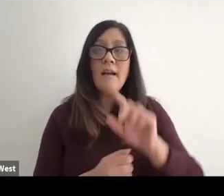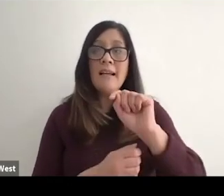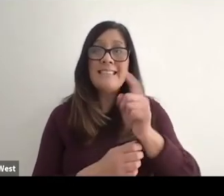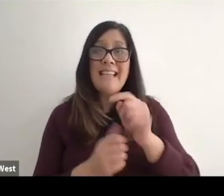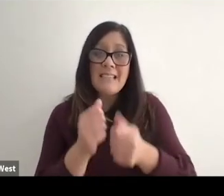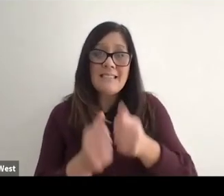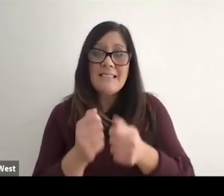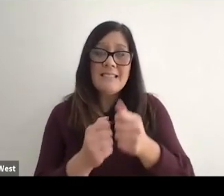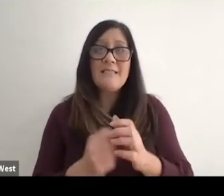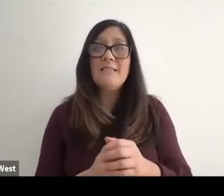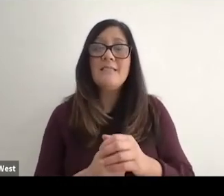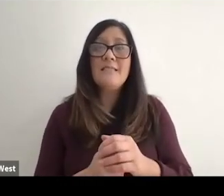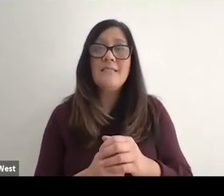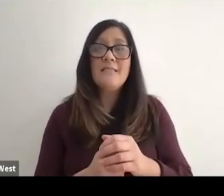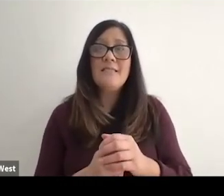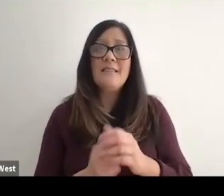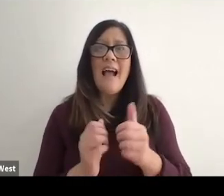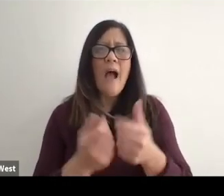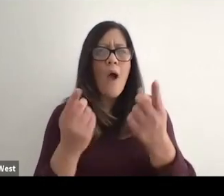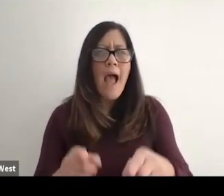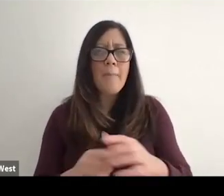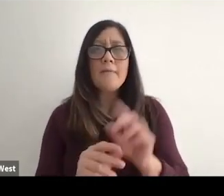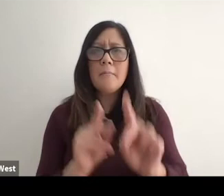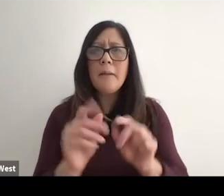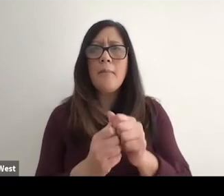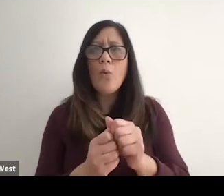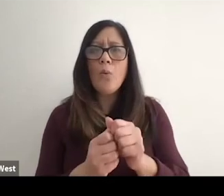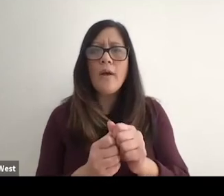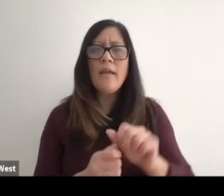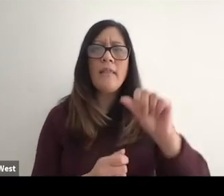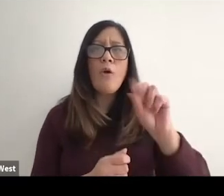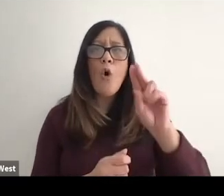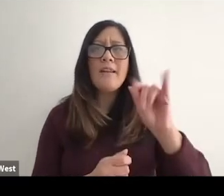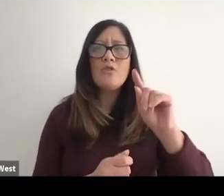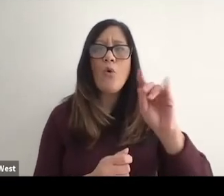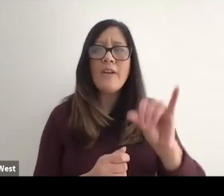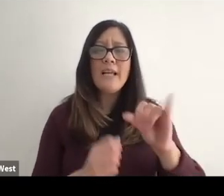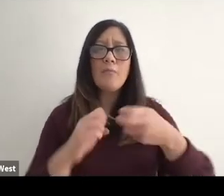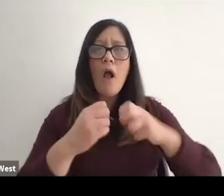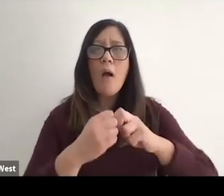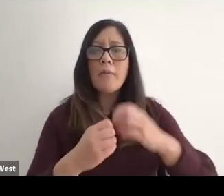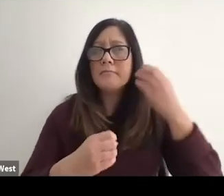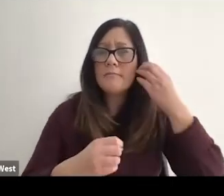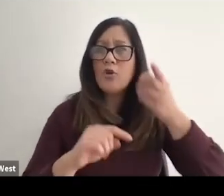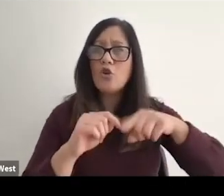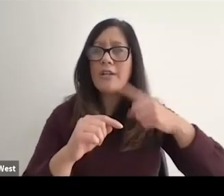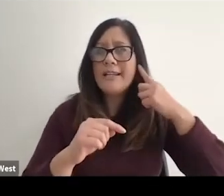Well, the text function feature came because of people that had auditory problems and couldn't hear putting put the phone through their ear to listen.